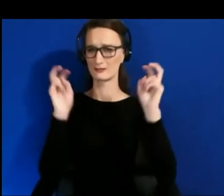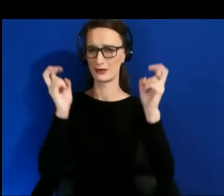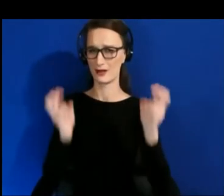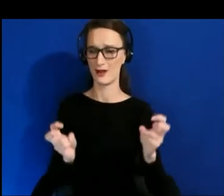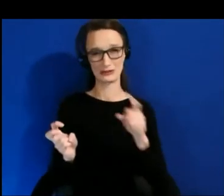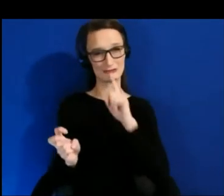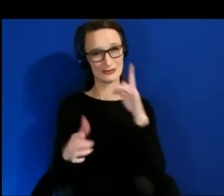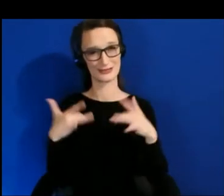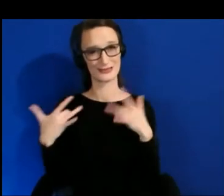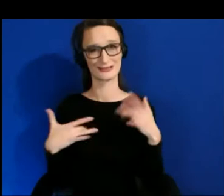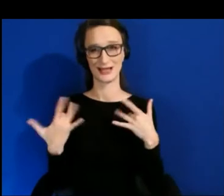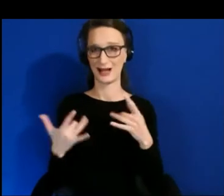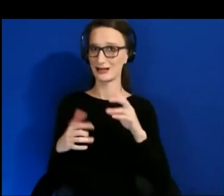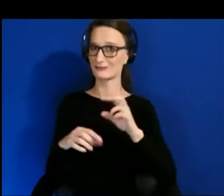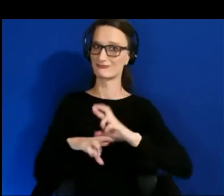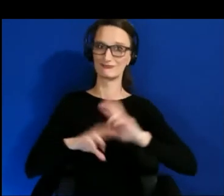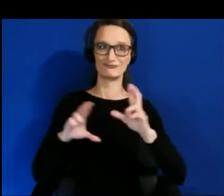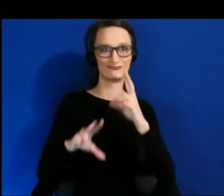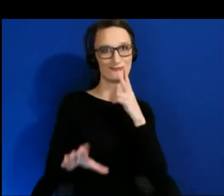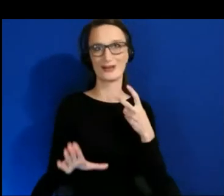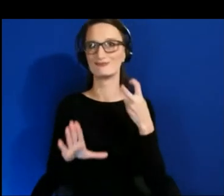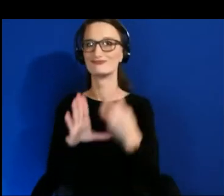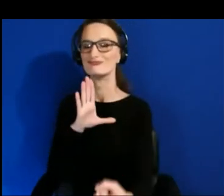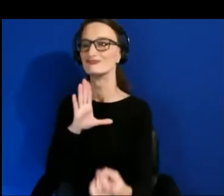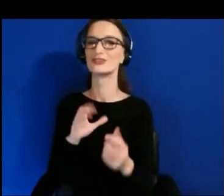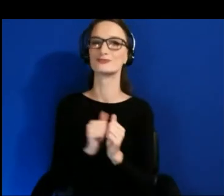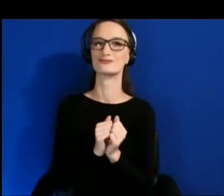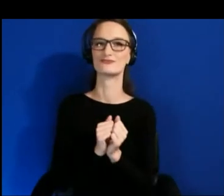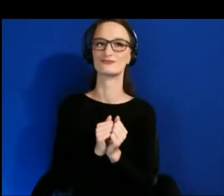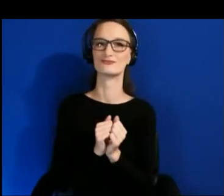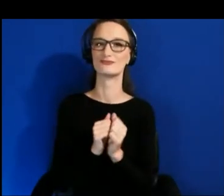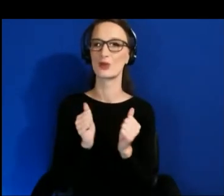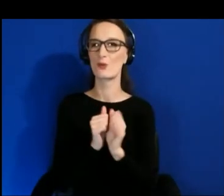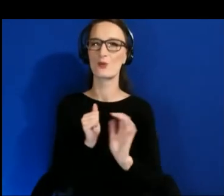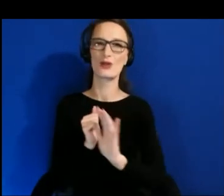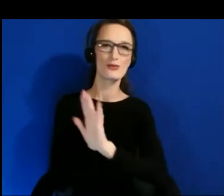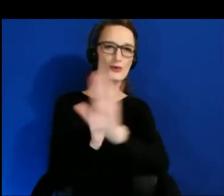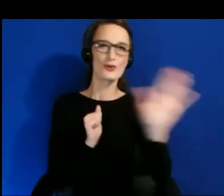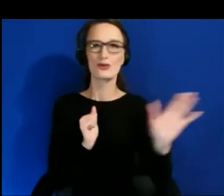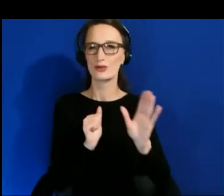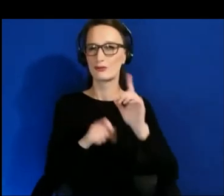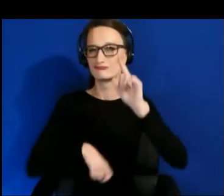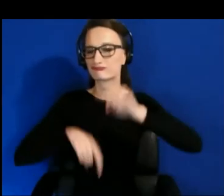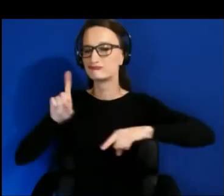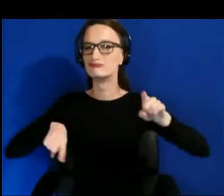So with all of your fascinating blends of backgrounds here, I would like for each of